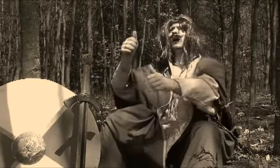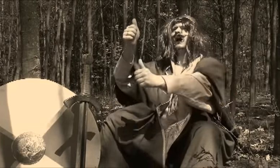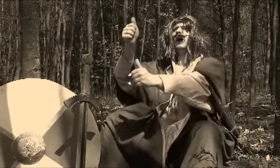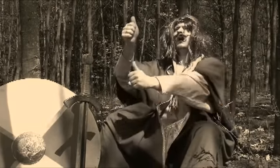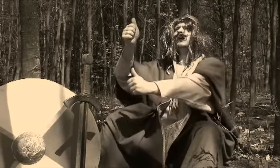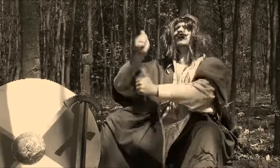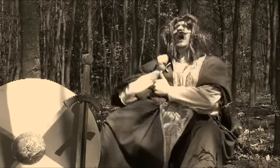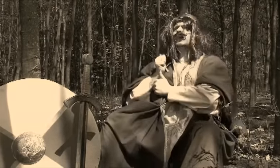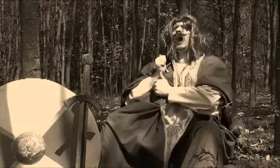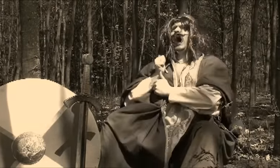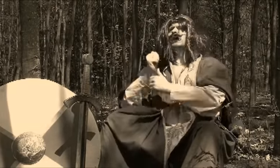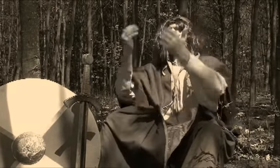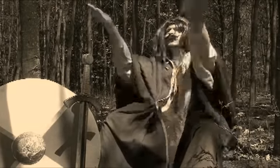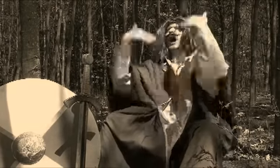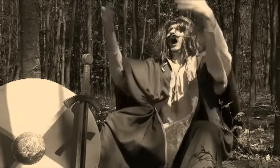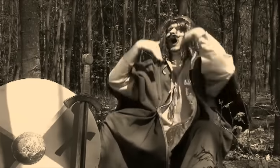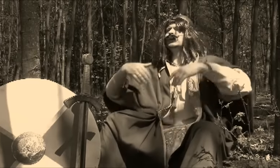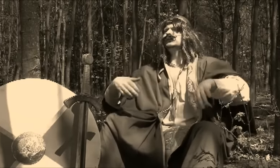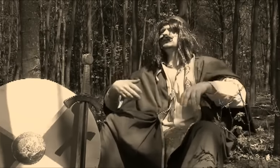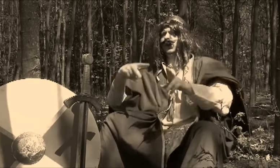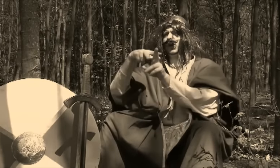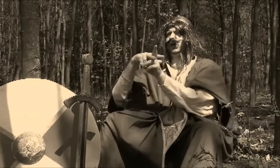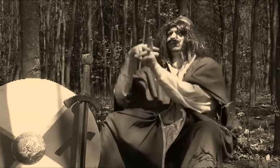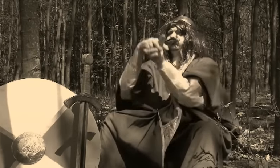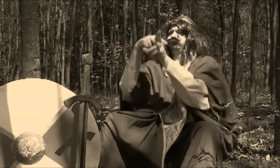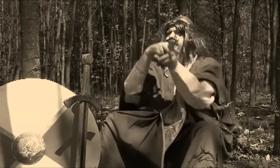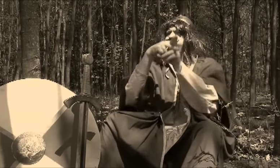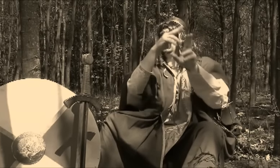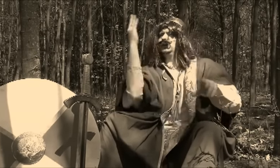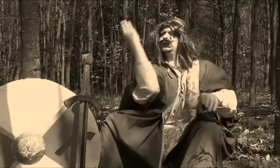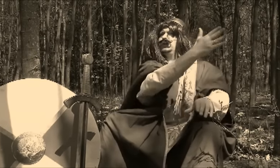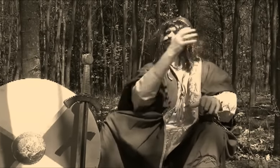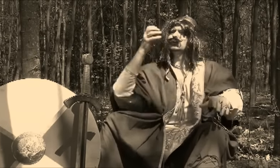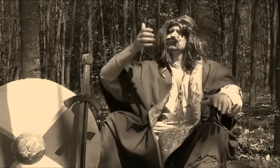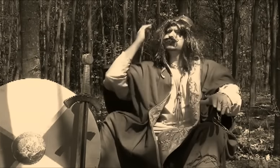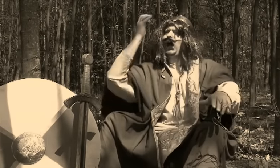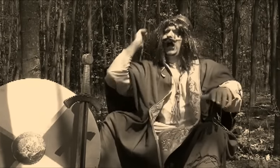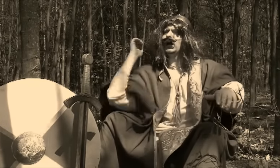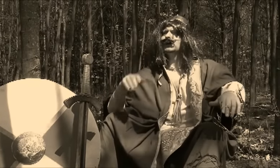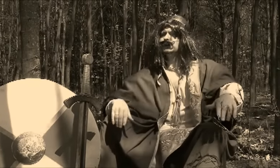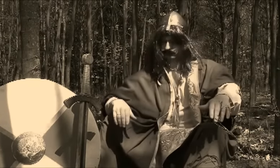Men, off we go, to Bohemia